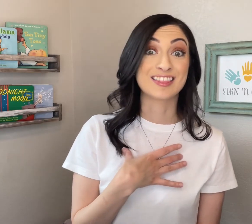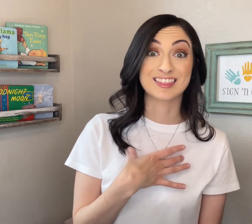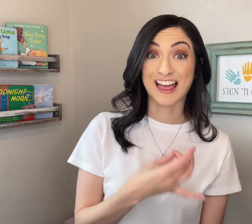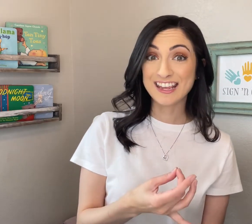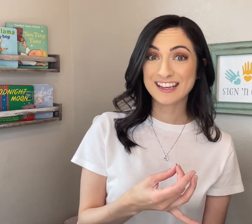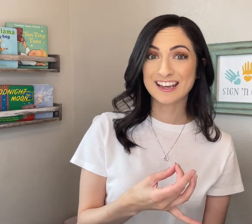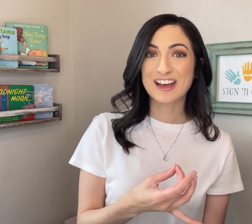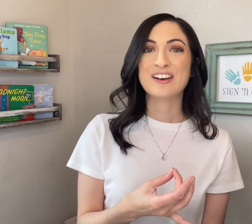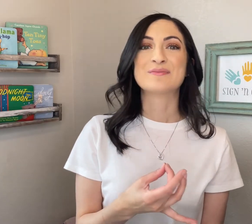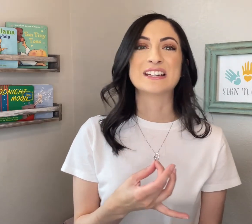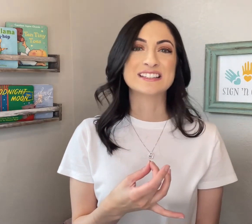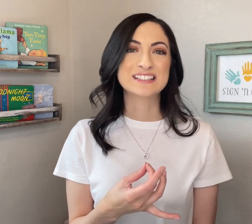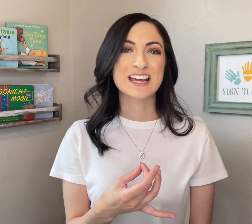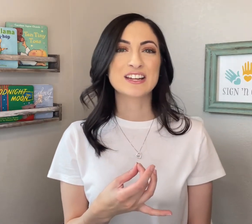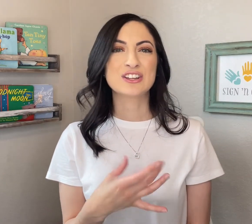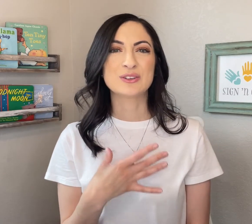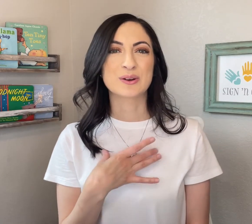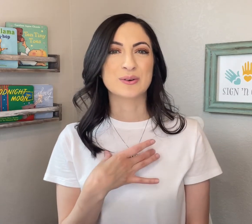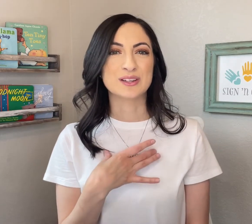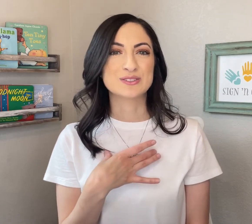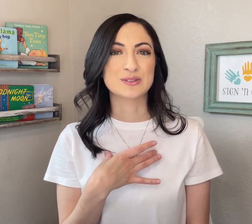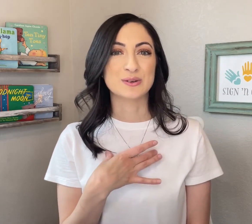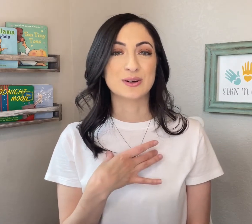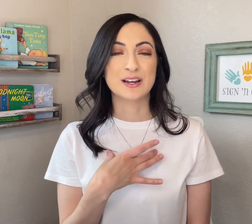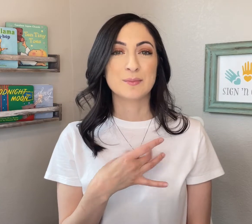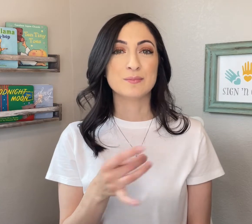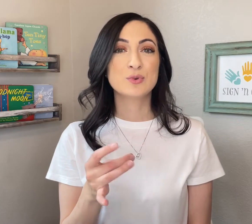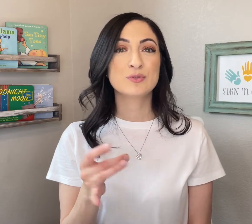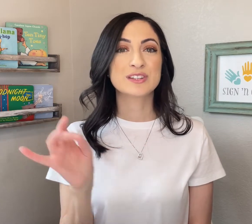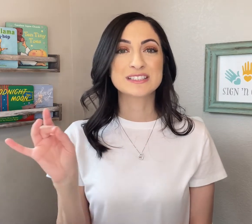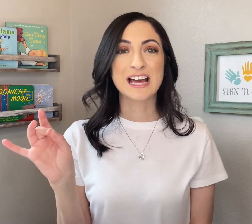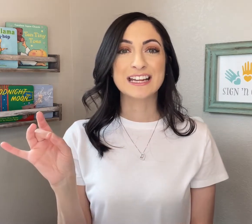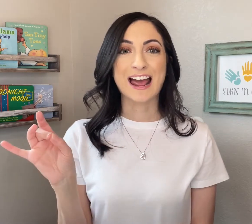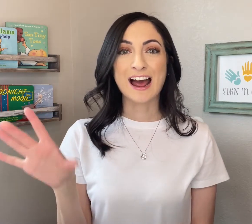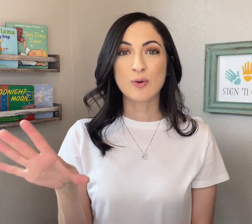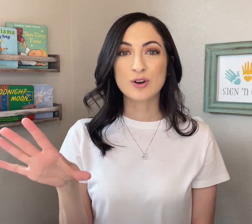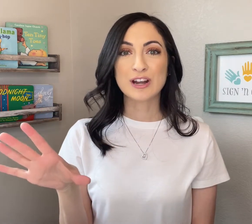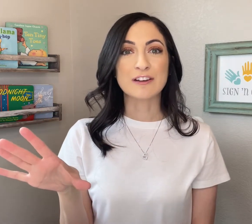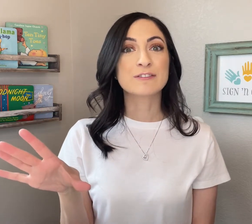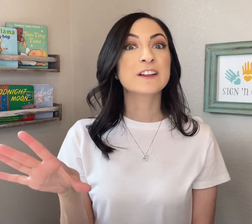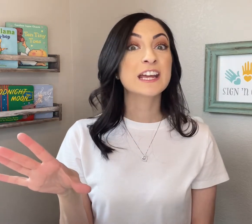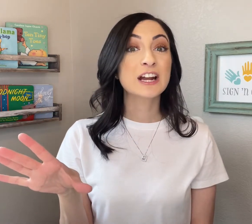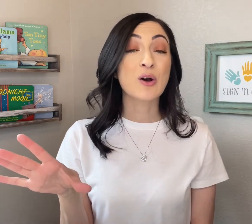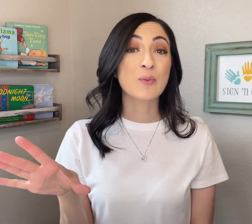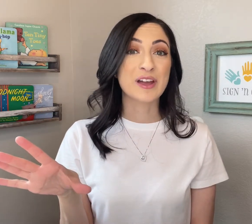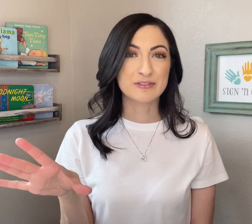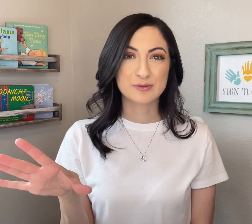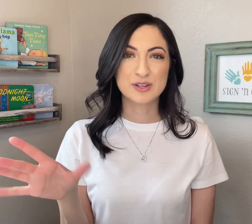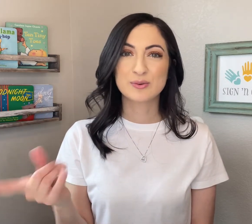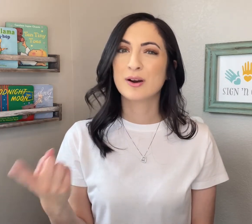LIKE, but instead you are going to move the sign outward and flick it away from you